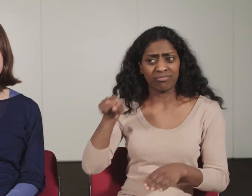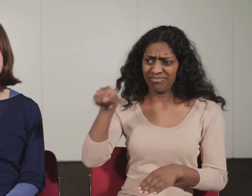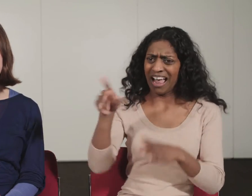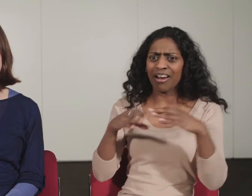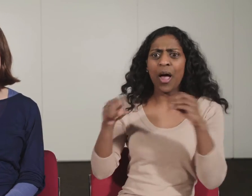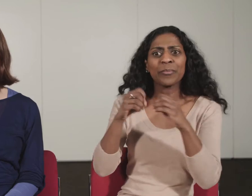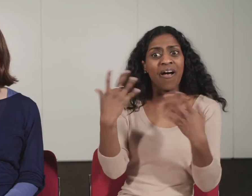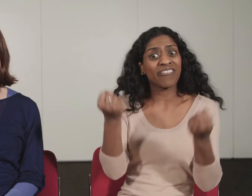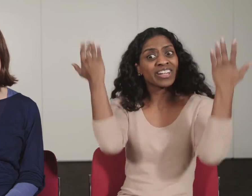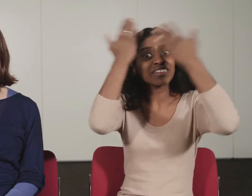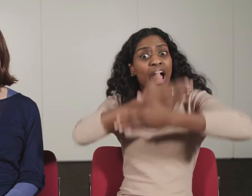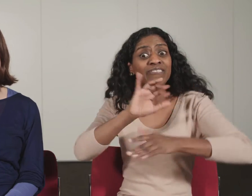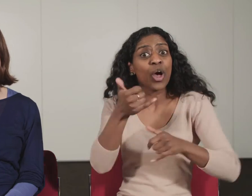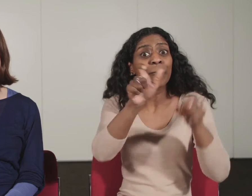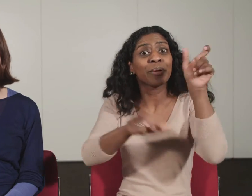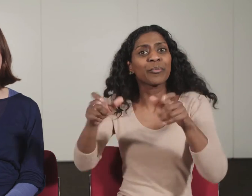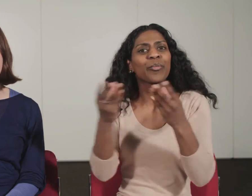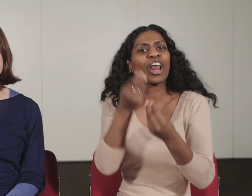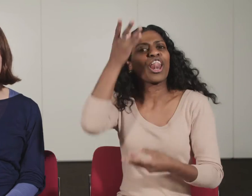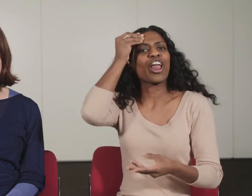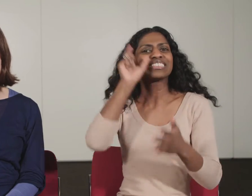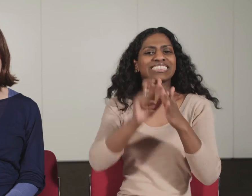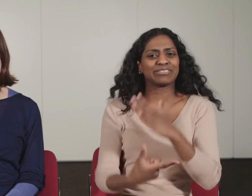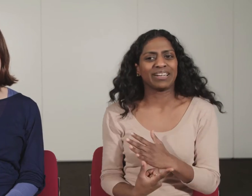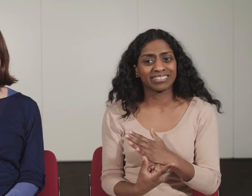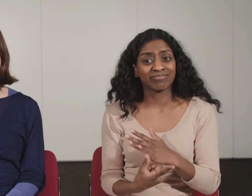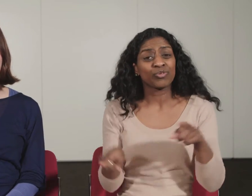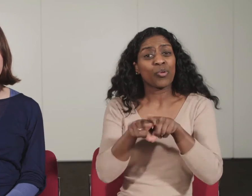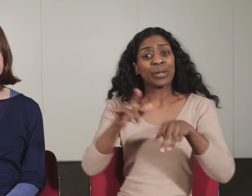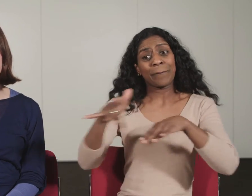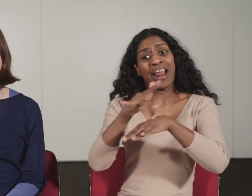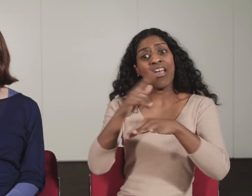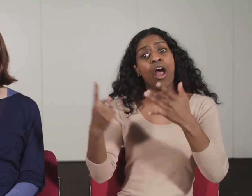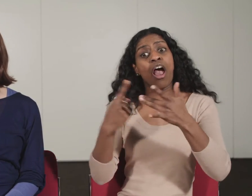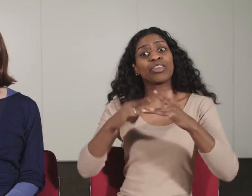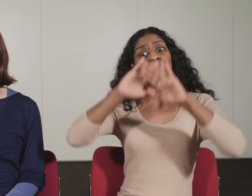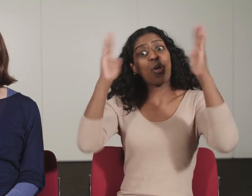for people with learning disabilities and Otherworld our show designed for children